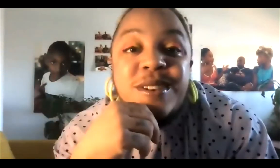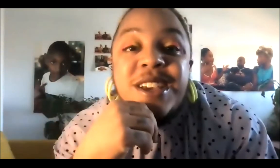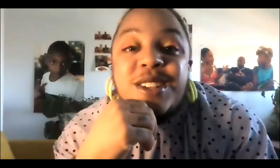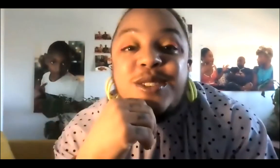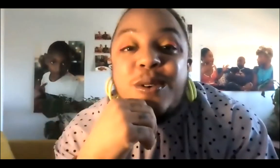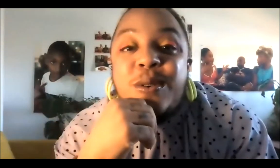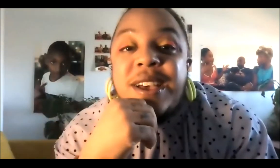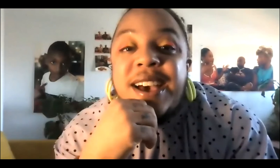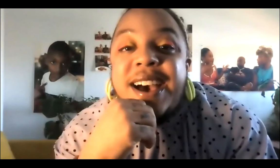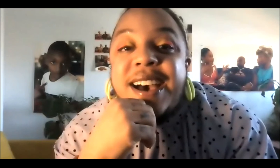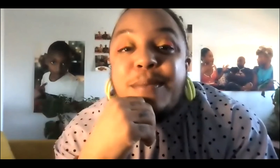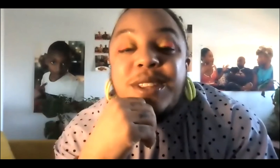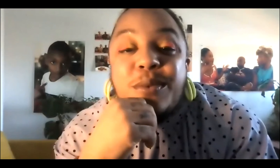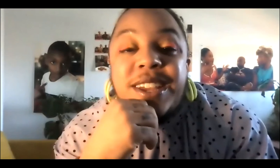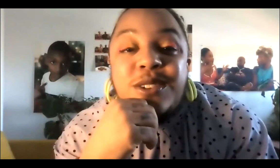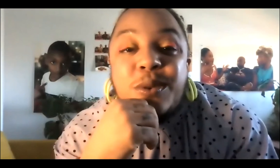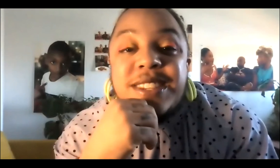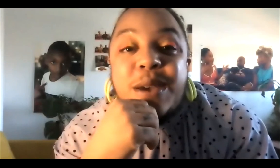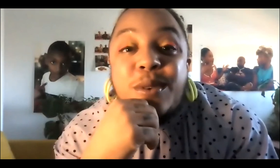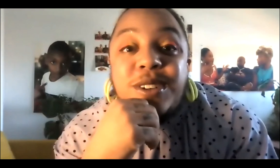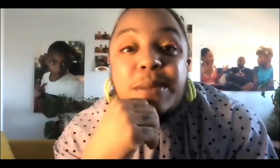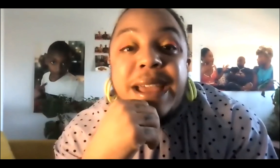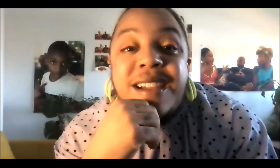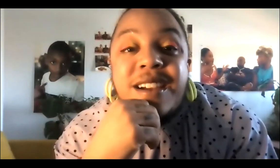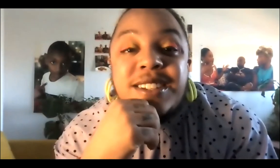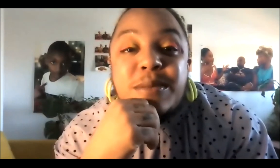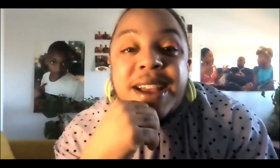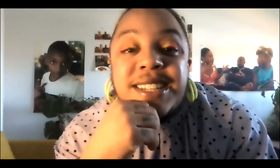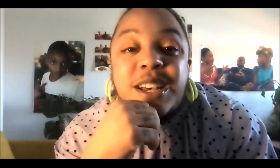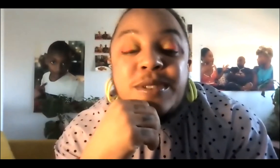you know? So, I'm really working towards that world and my artistic practice helps